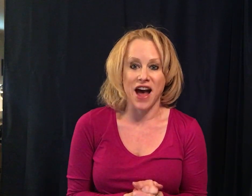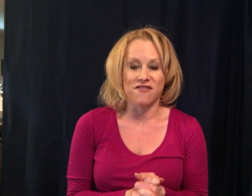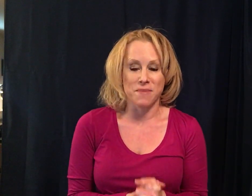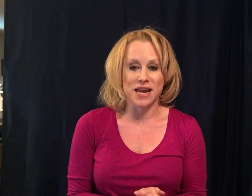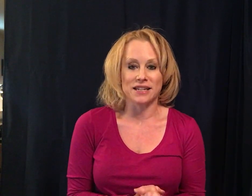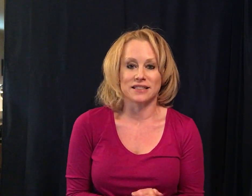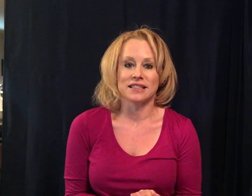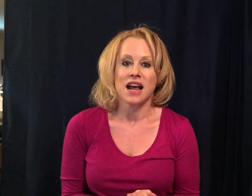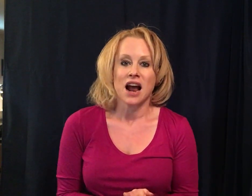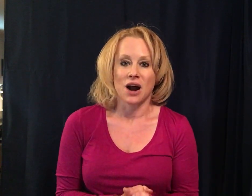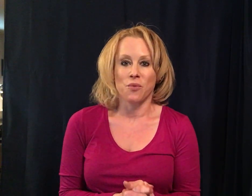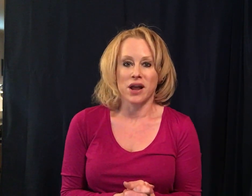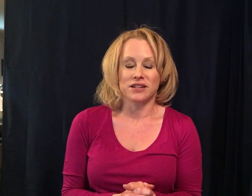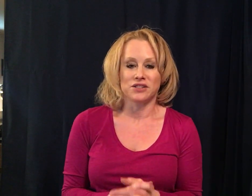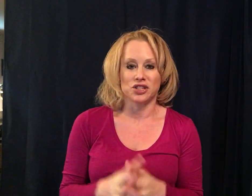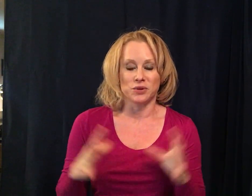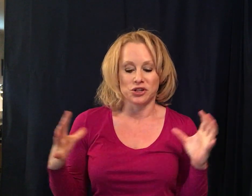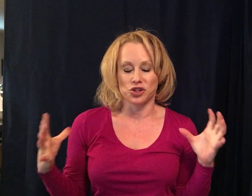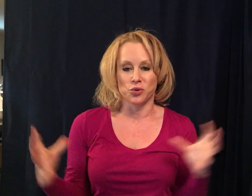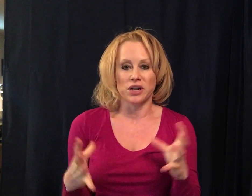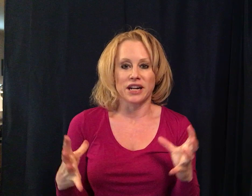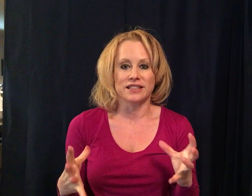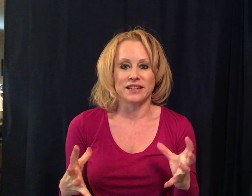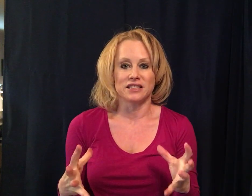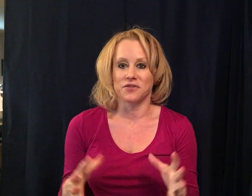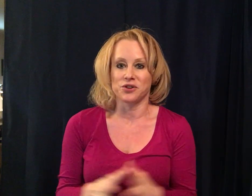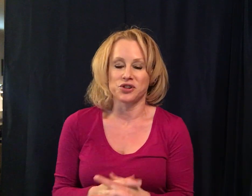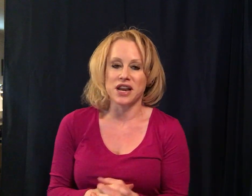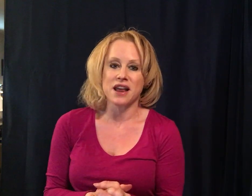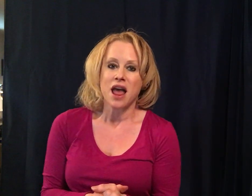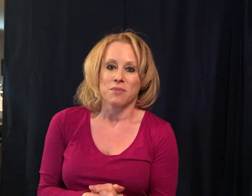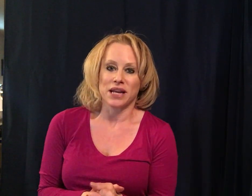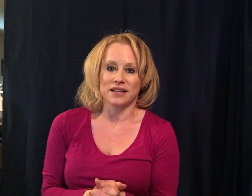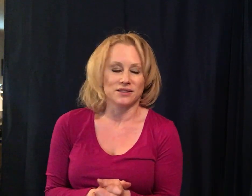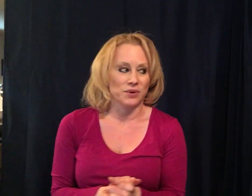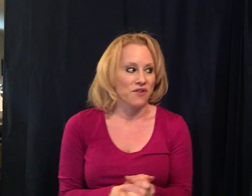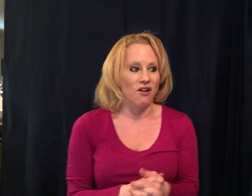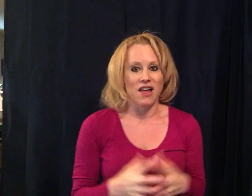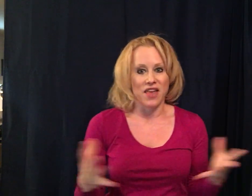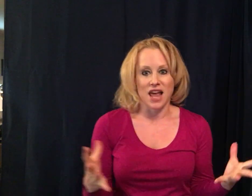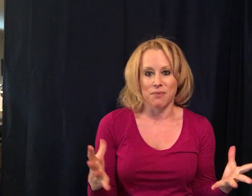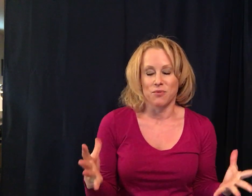minutes I wanted to do a short condensed version because we've all had that happen